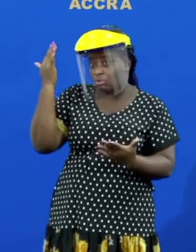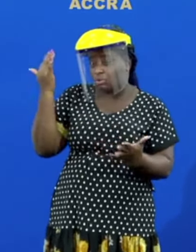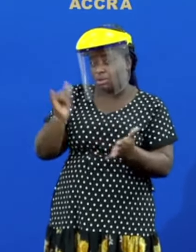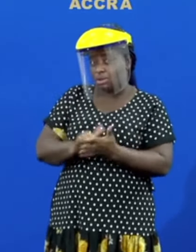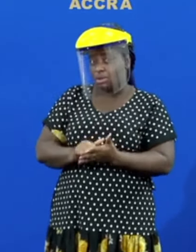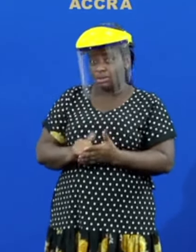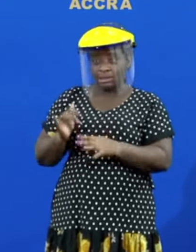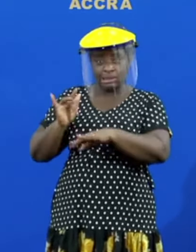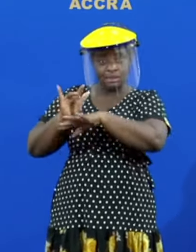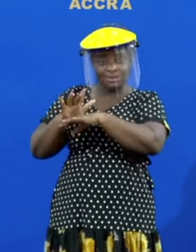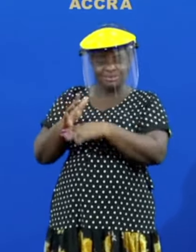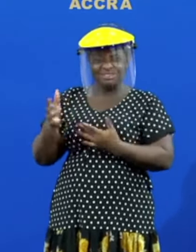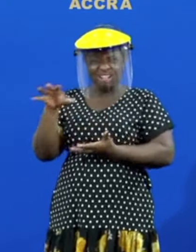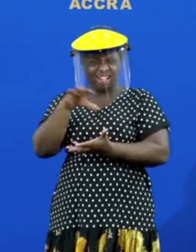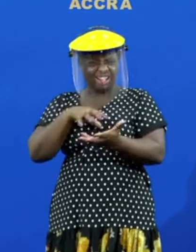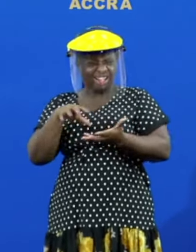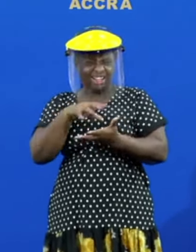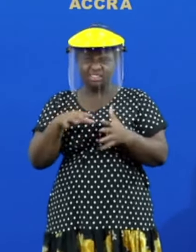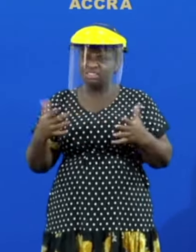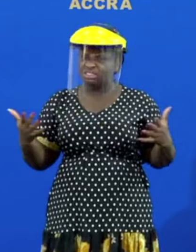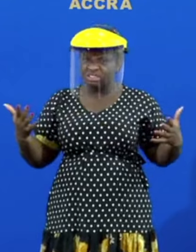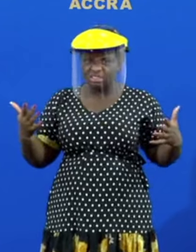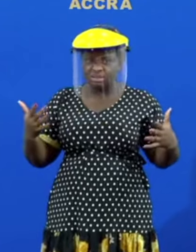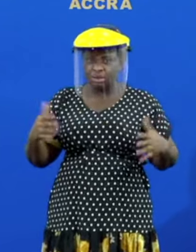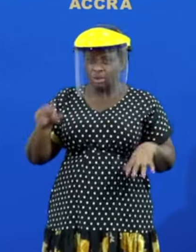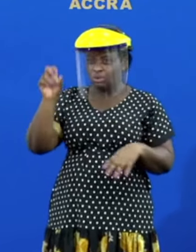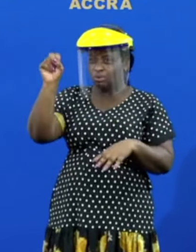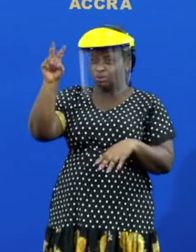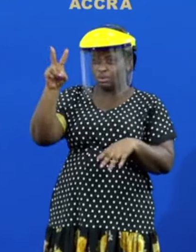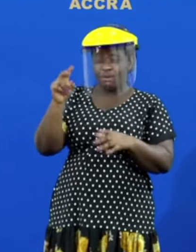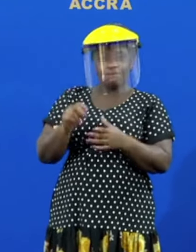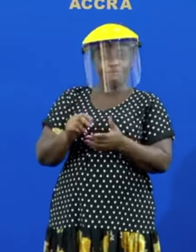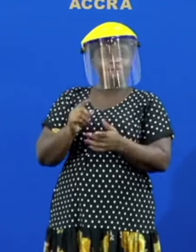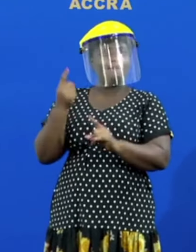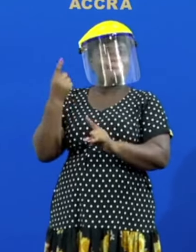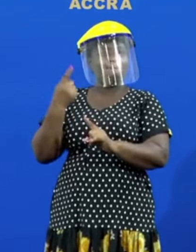a bit of confusion that it was 12 months from the date that he had mentioned it but that was not